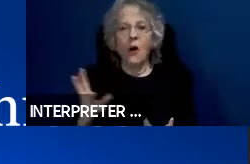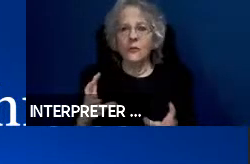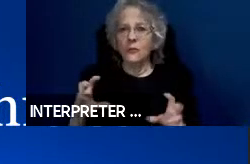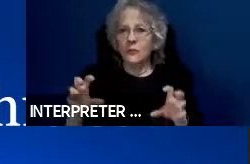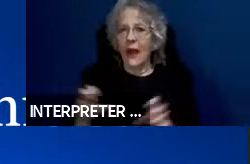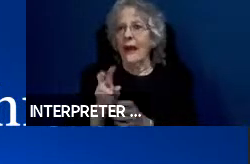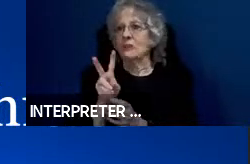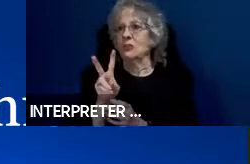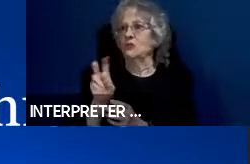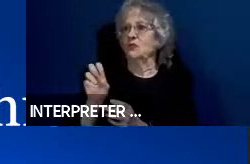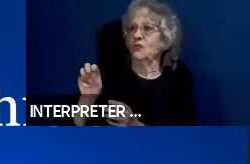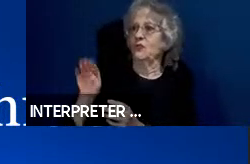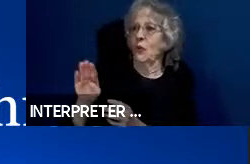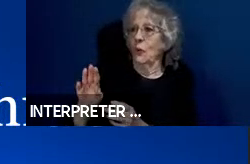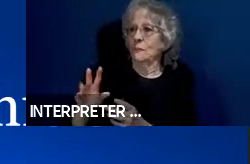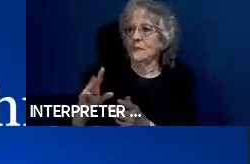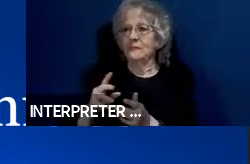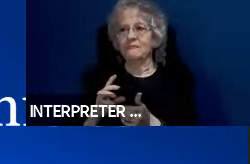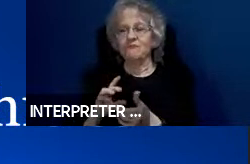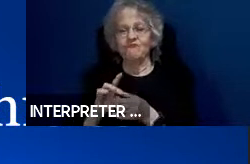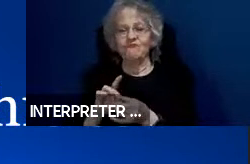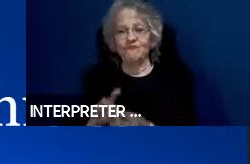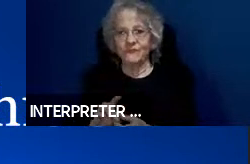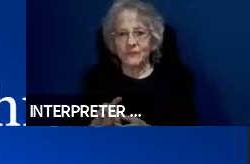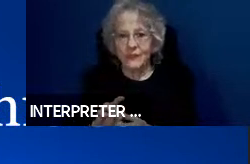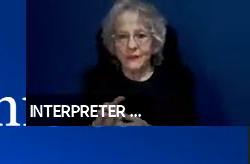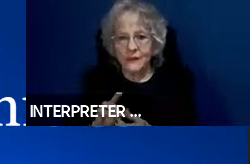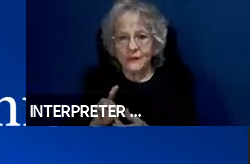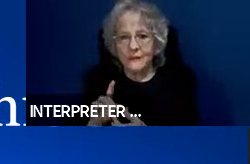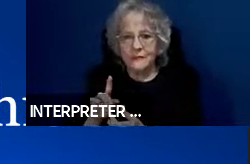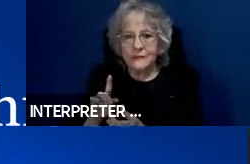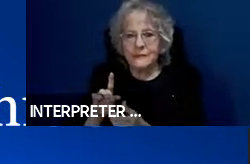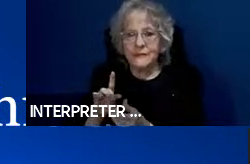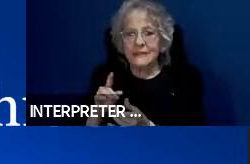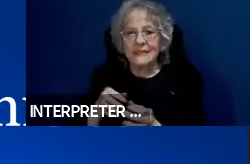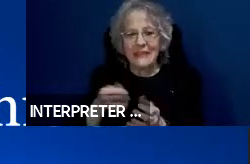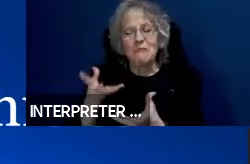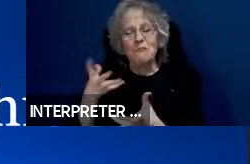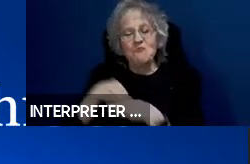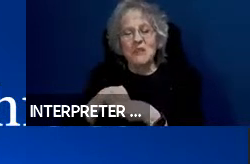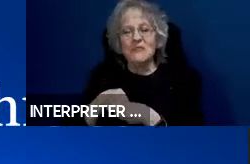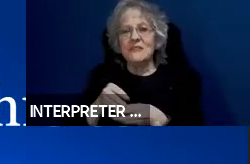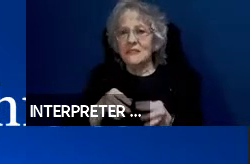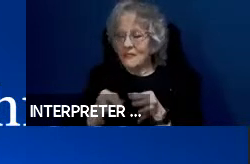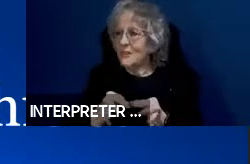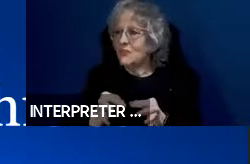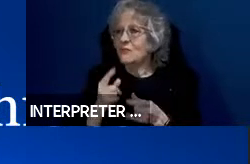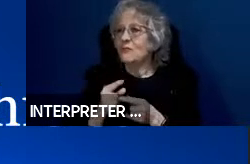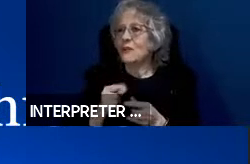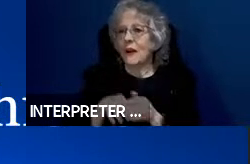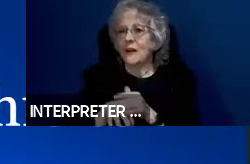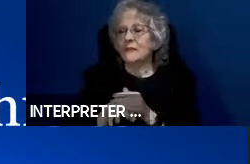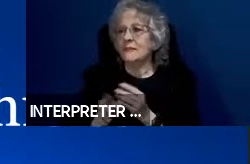for information technology. And the excerpt there is used in the automatic acquisition, storage,